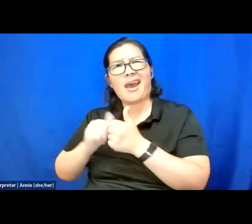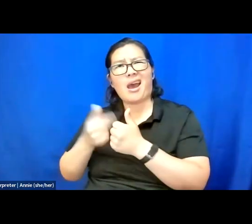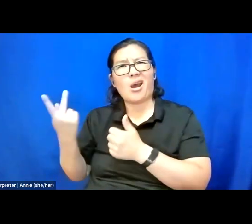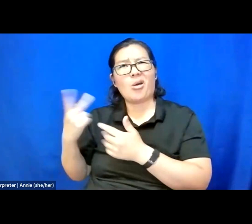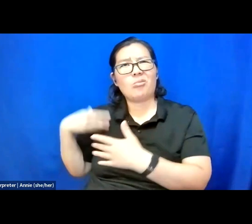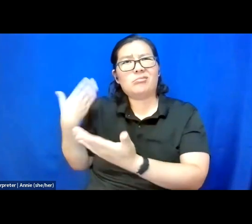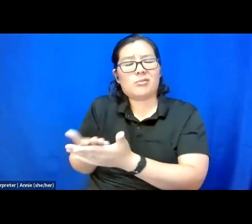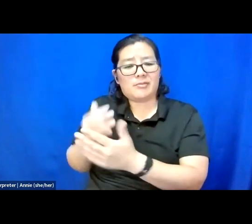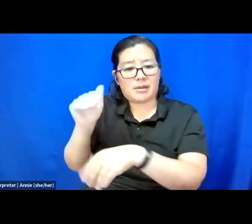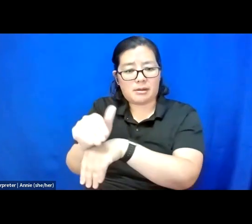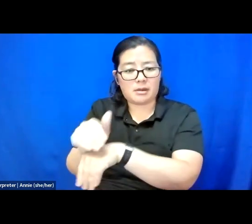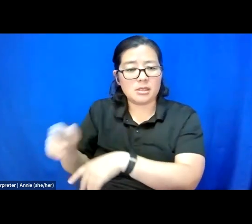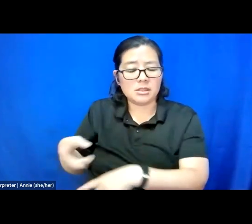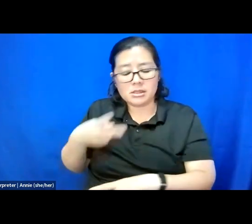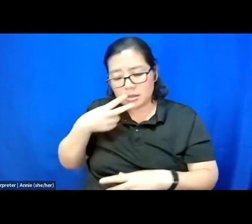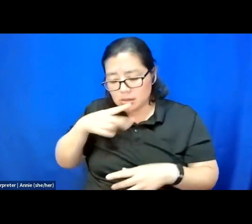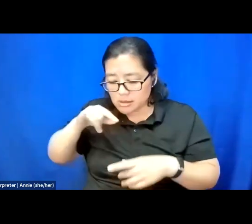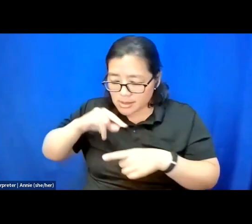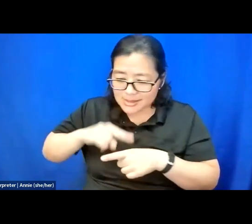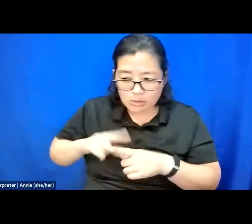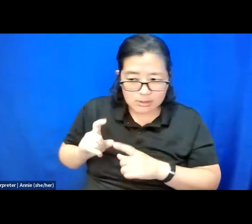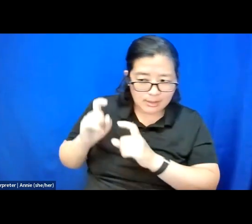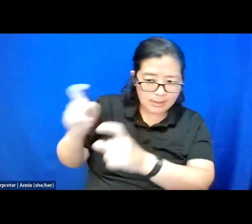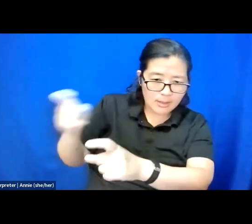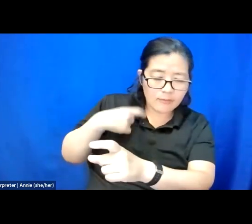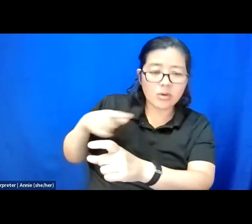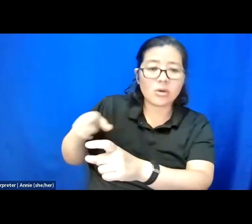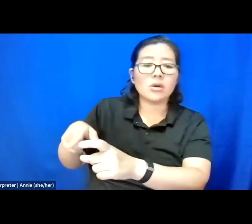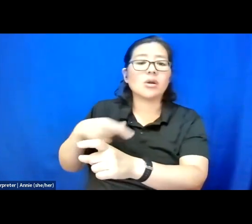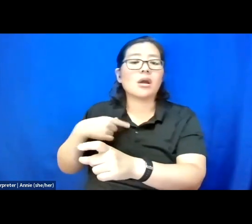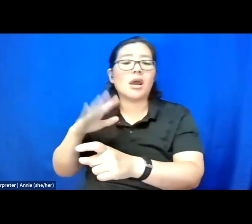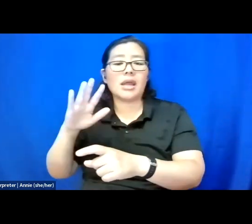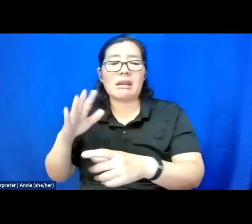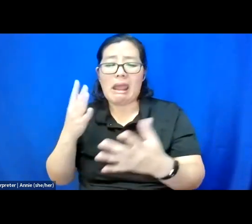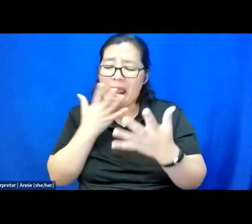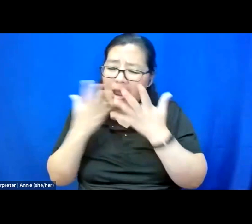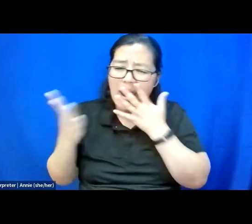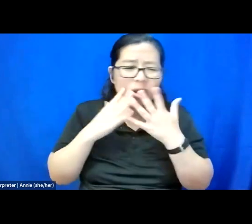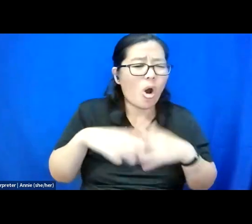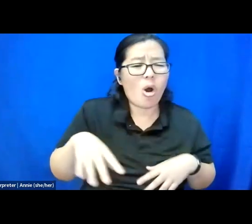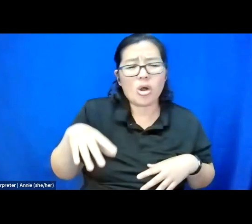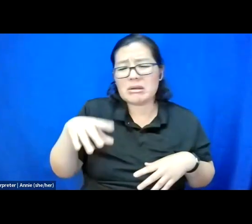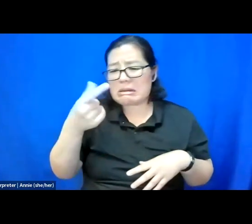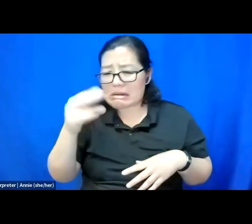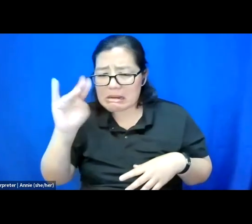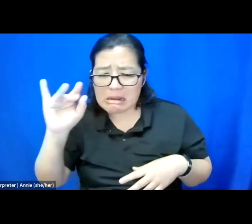She smoked the pack of cigarettes I gave her and ate all the gummy worms and McDonald's dollar menu that I could afford.